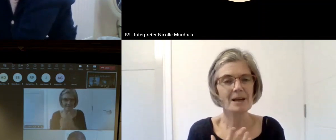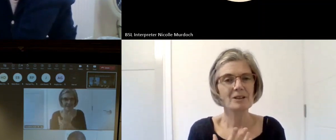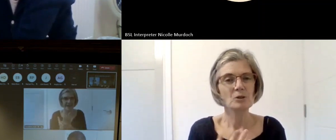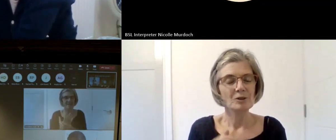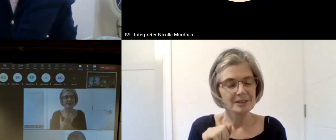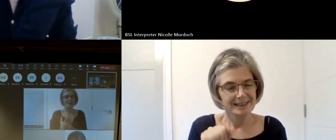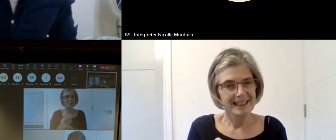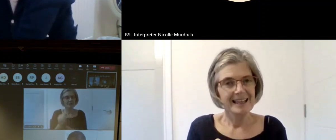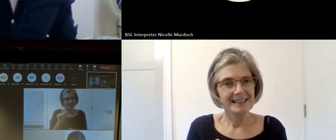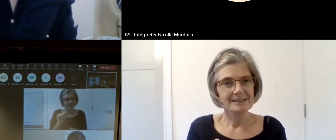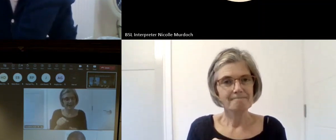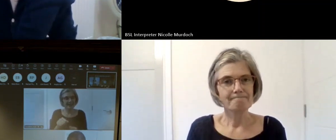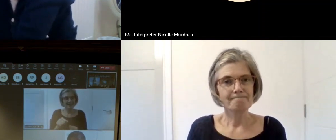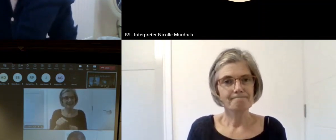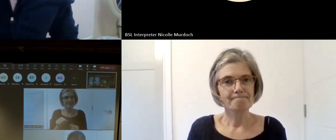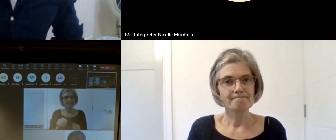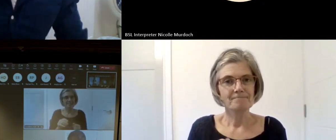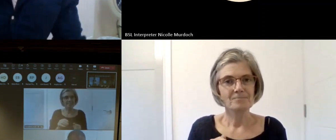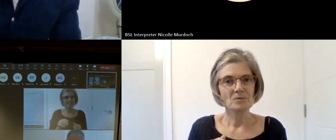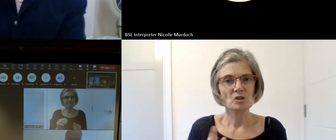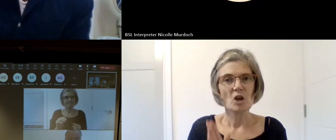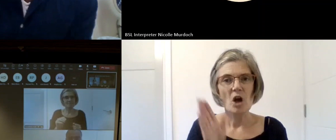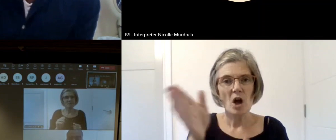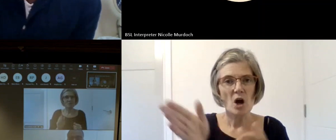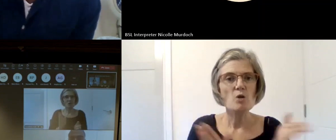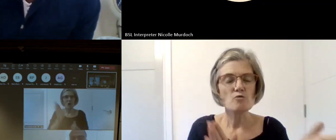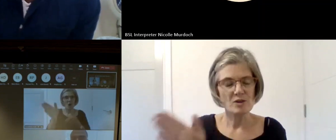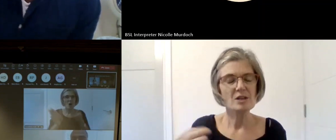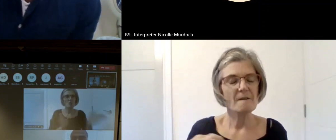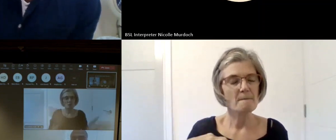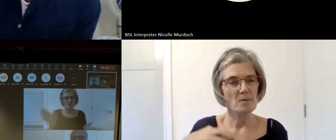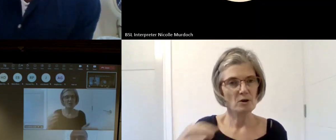accessible I think our volunteering program or our volunteering cohart have got a lot stronger and